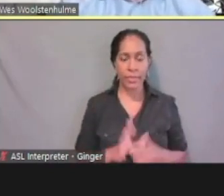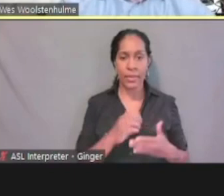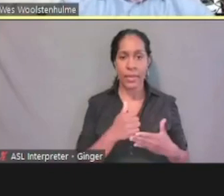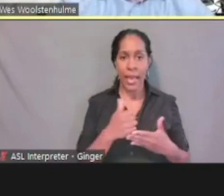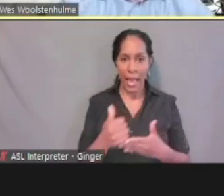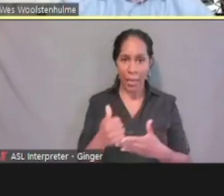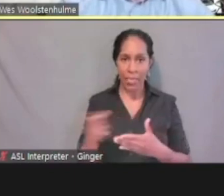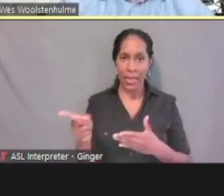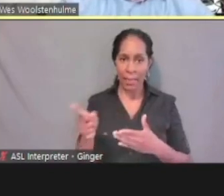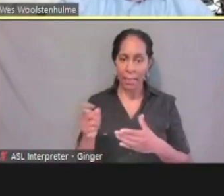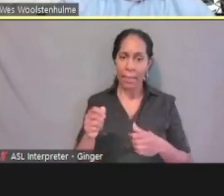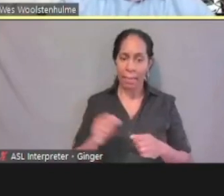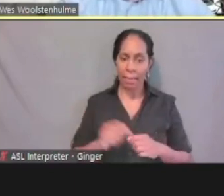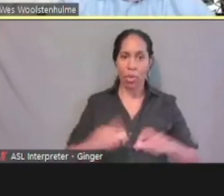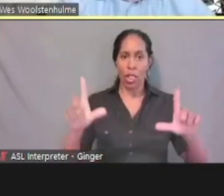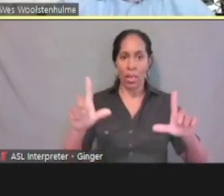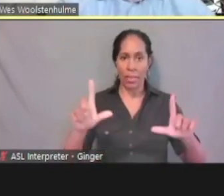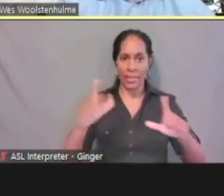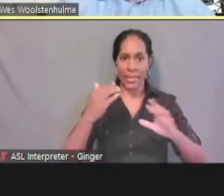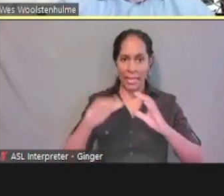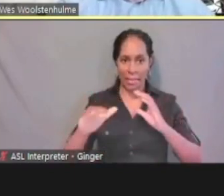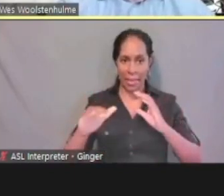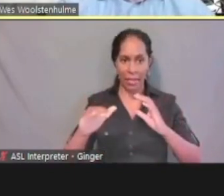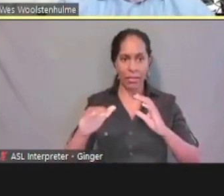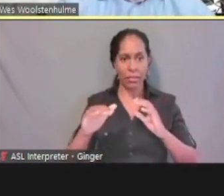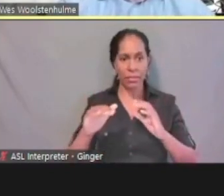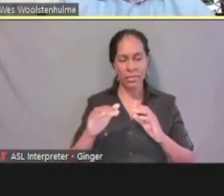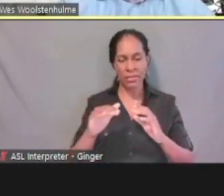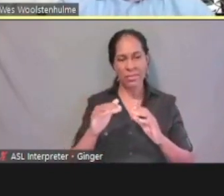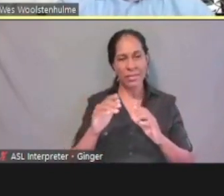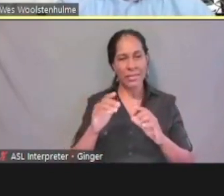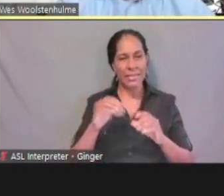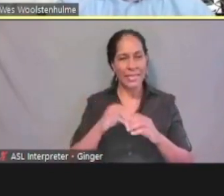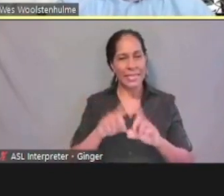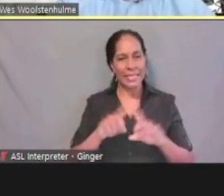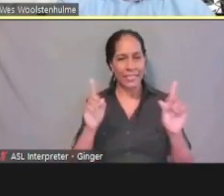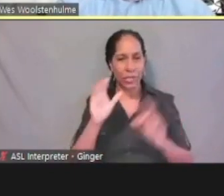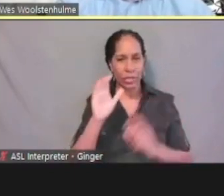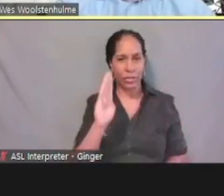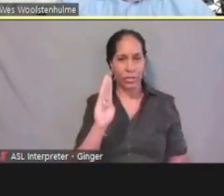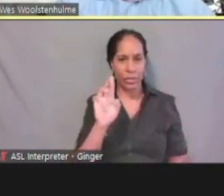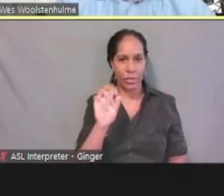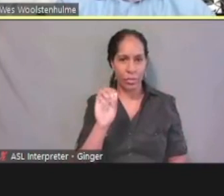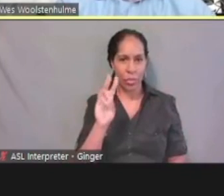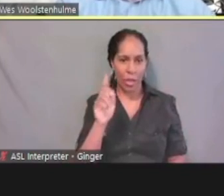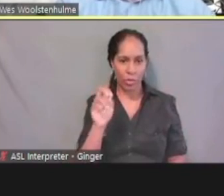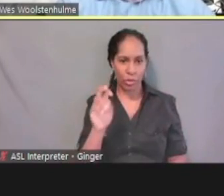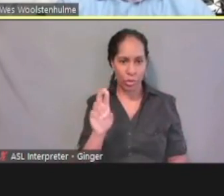We'll pull it up here. And again, this is in different browser. You'll see aside from the one I have open